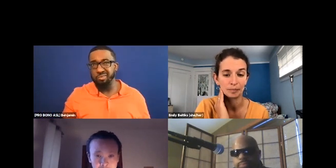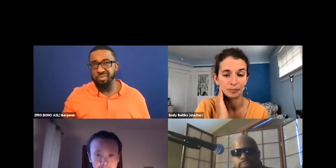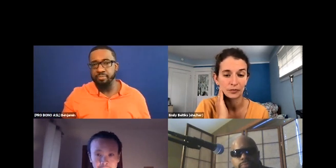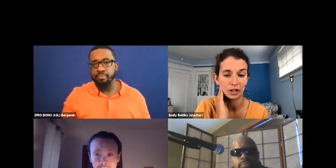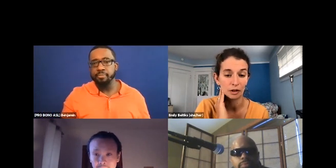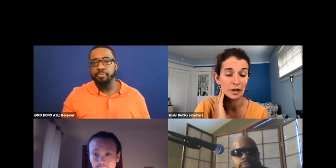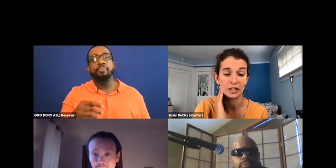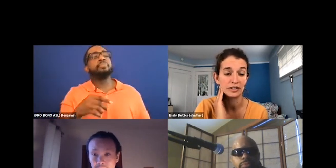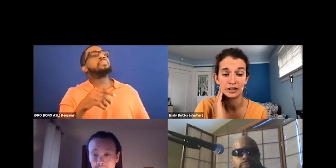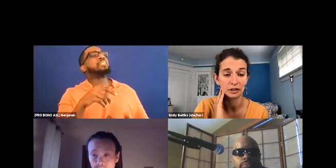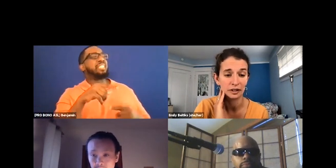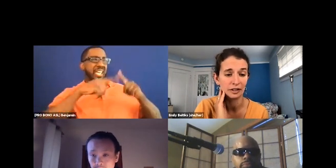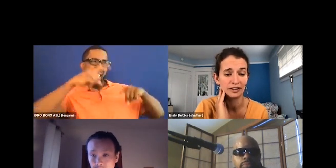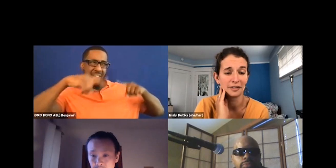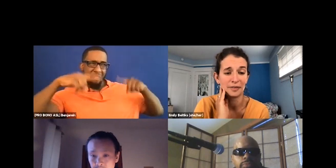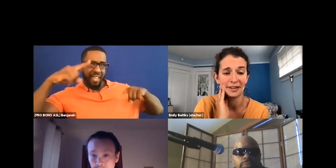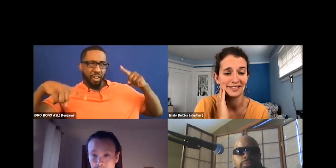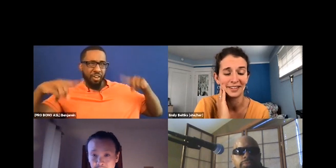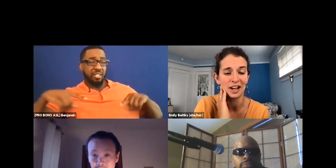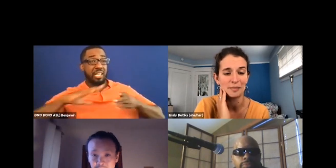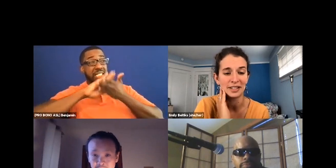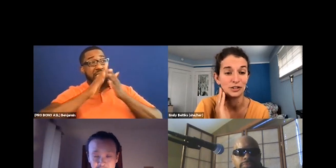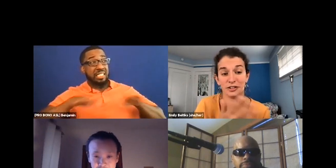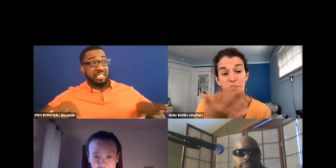easier than a lot because you just have silence.